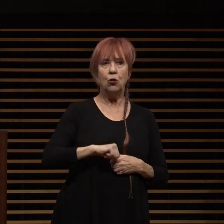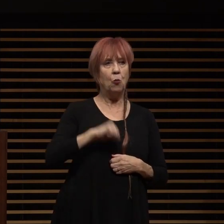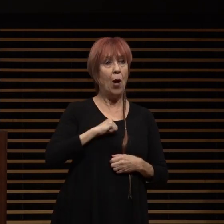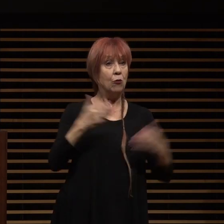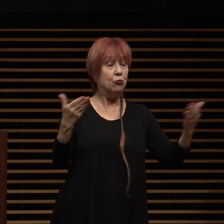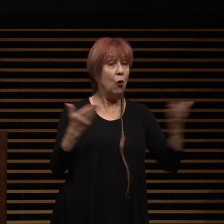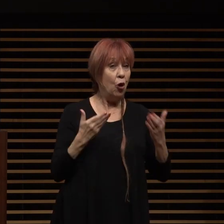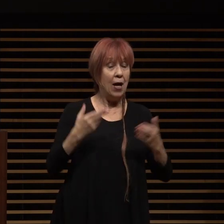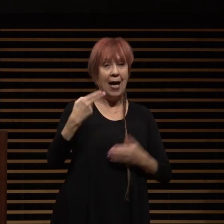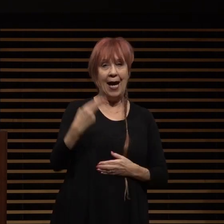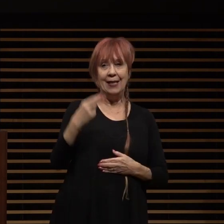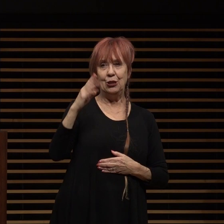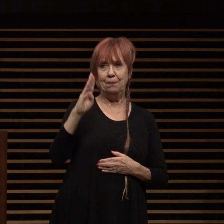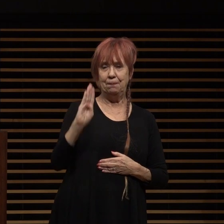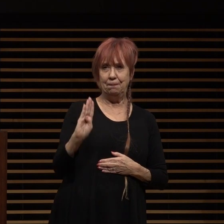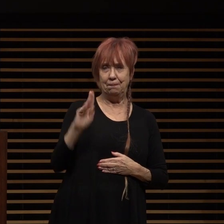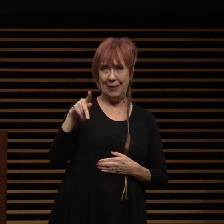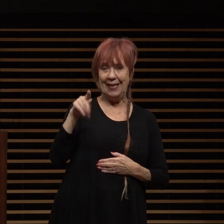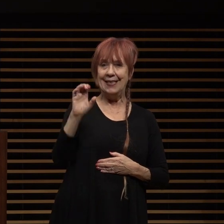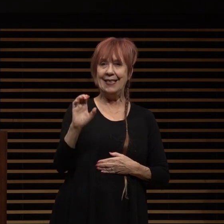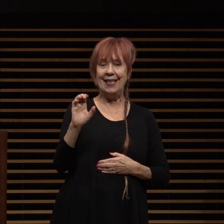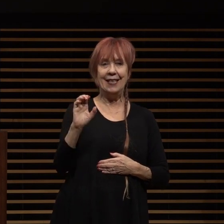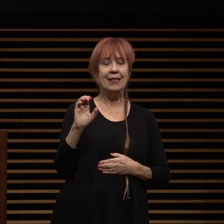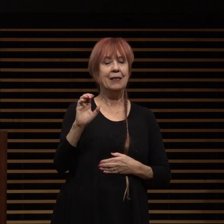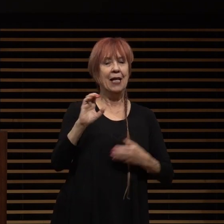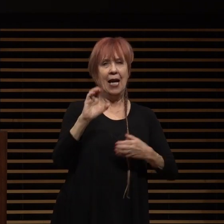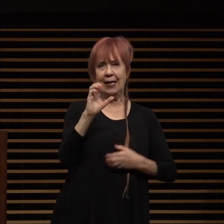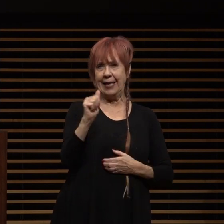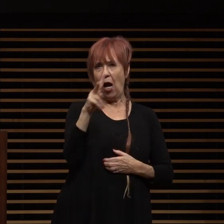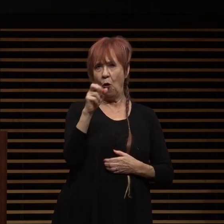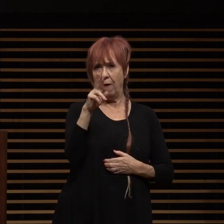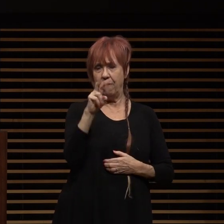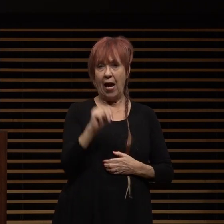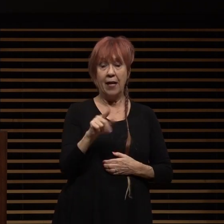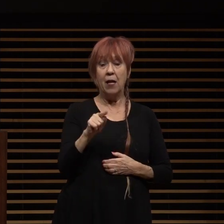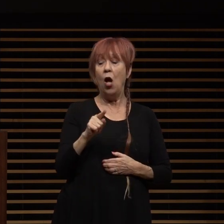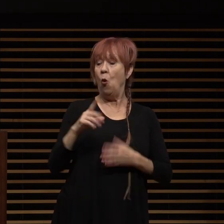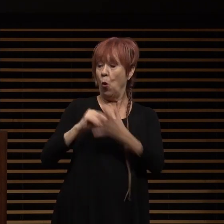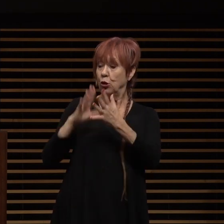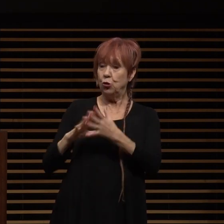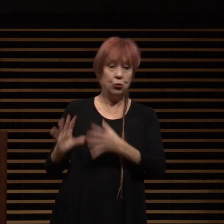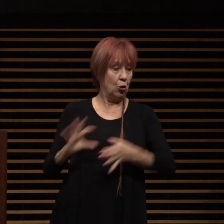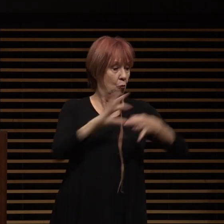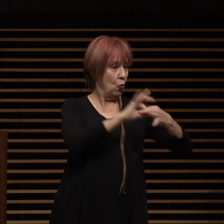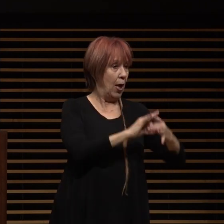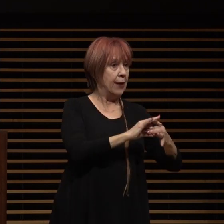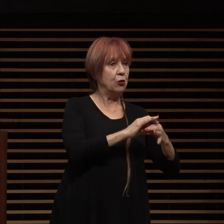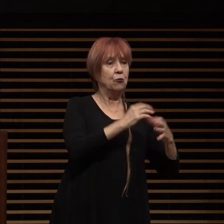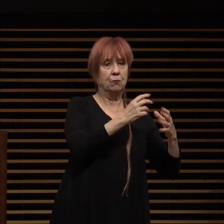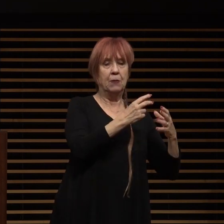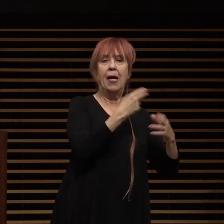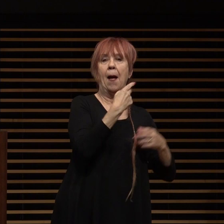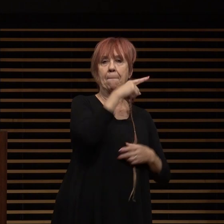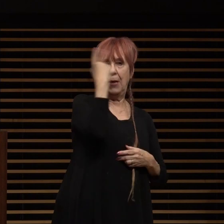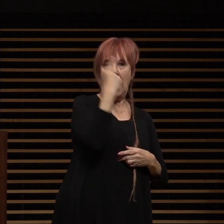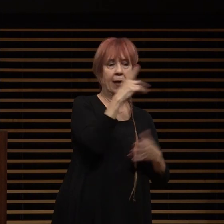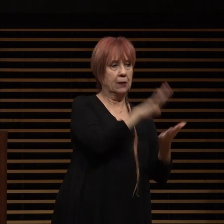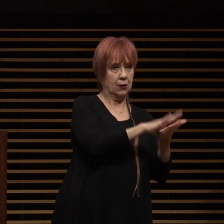hbcu caravan where students will be connected with historically black college and